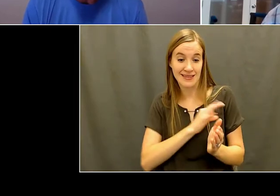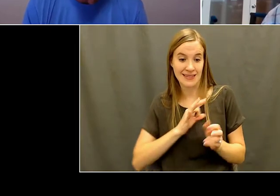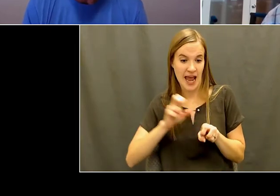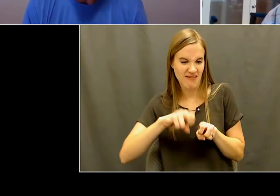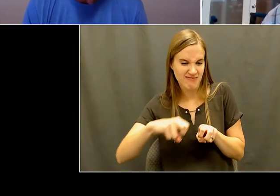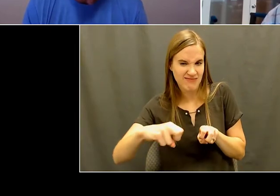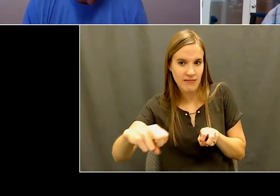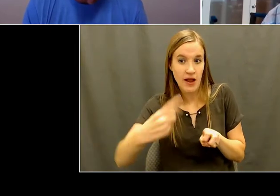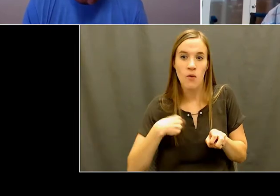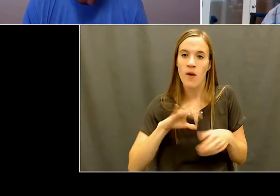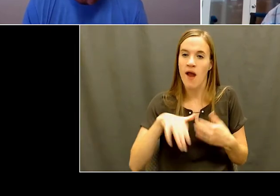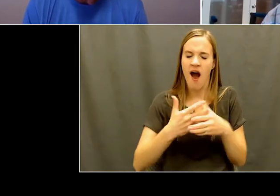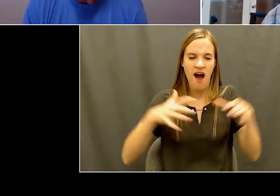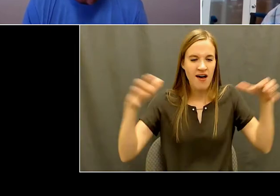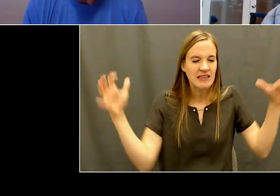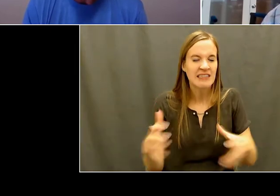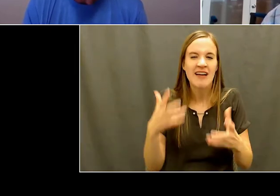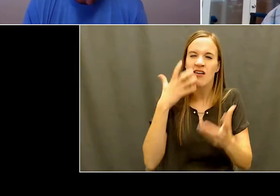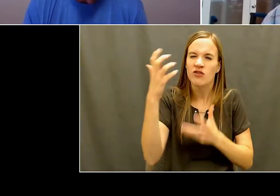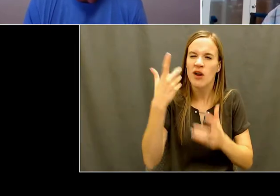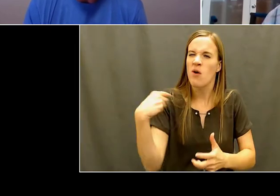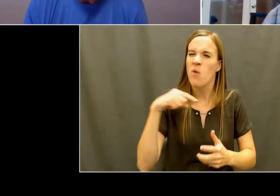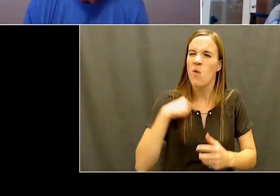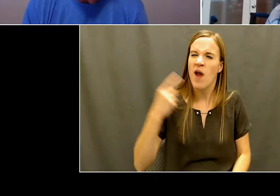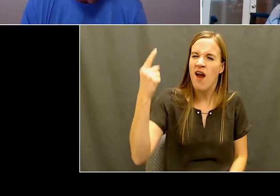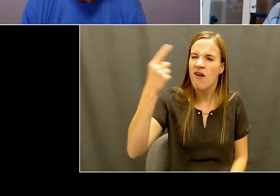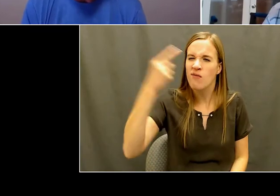emotional and I can still feel that right now actually just